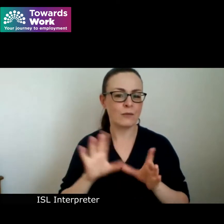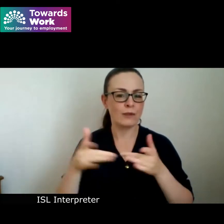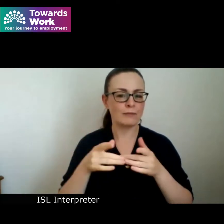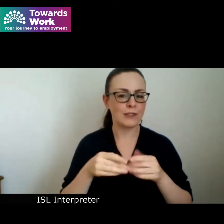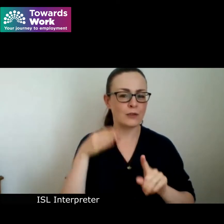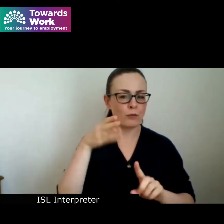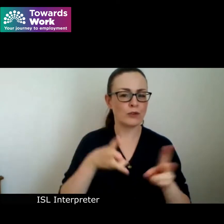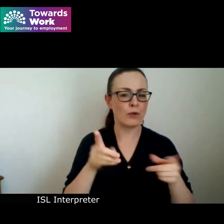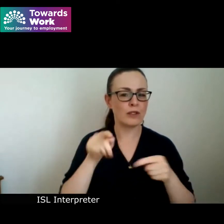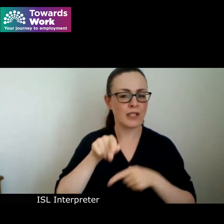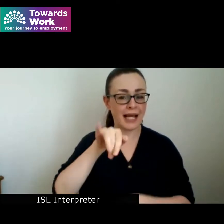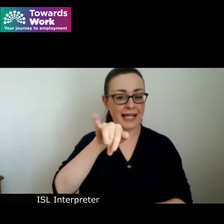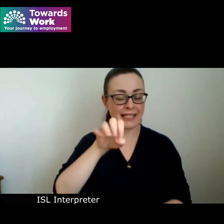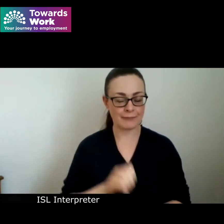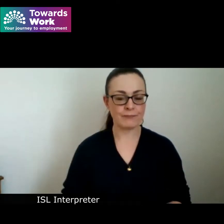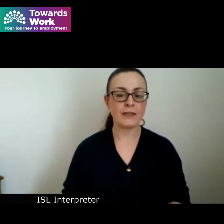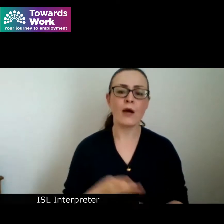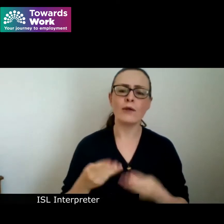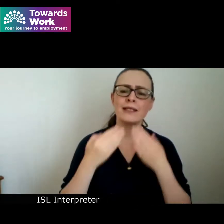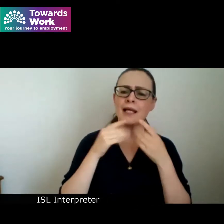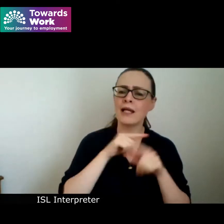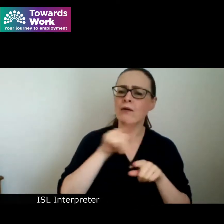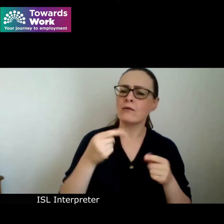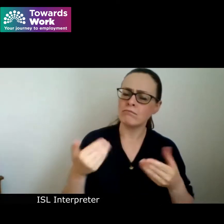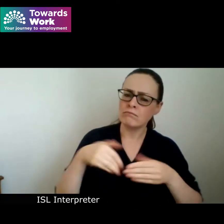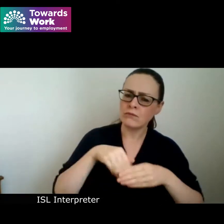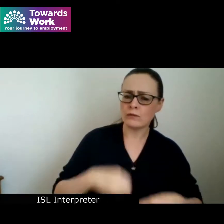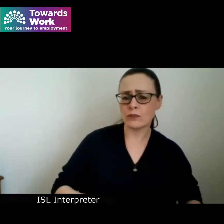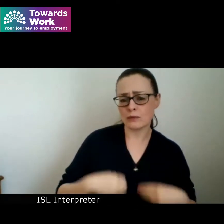I'd like to thank you all for joining us this morning, I particularly want to thank our